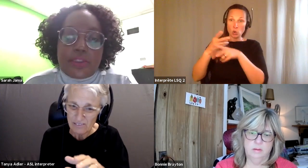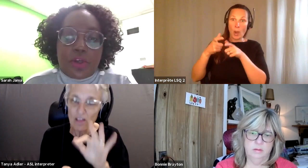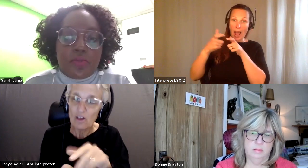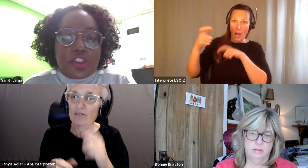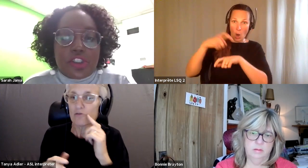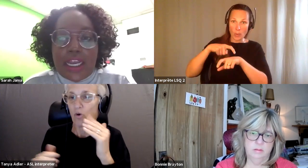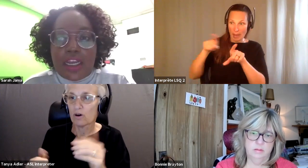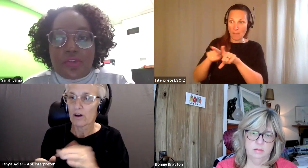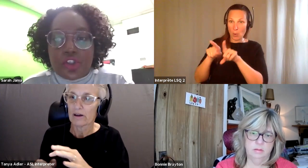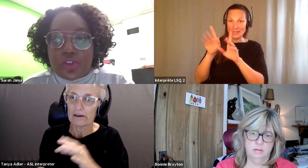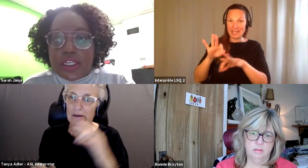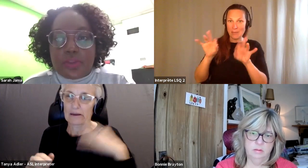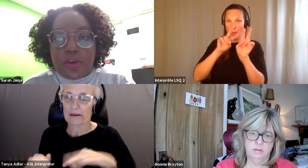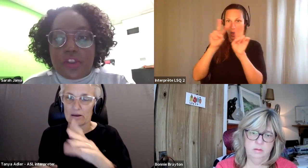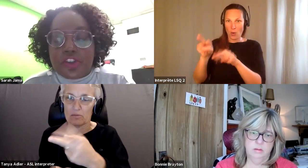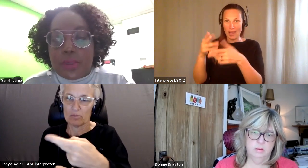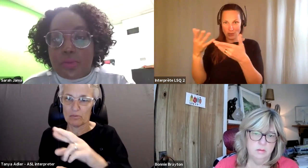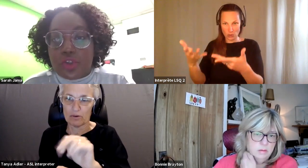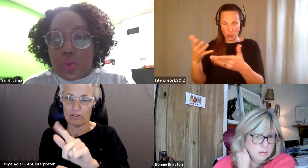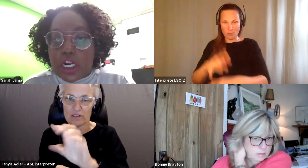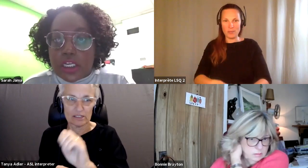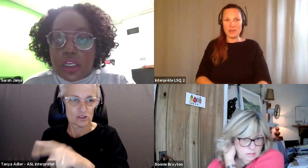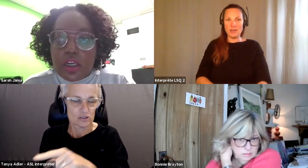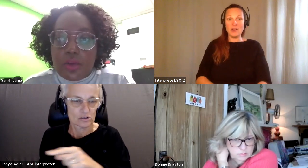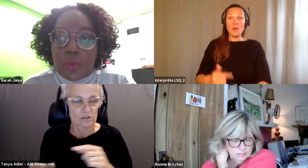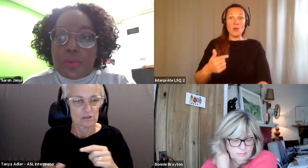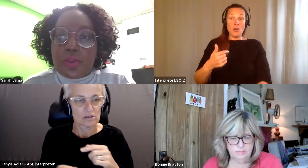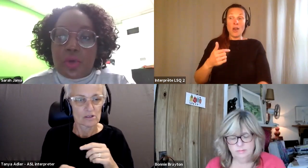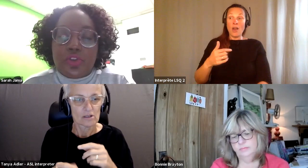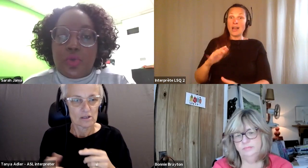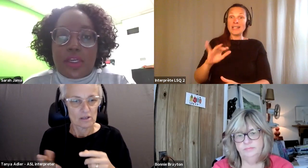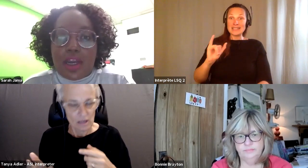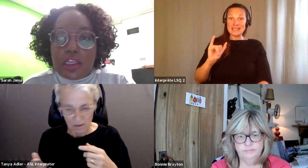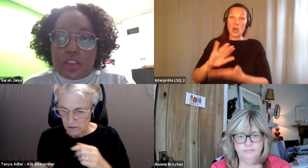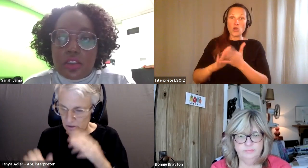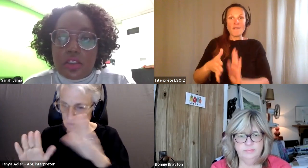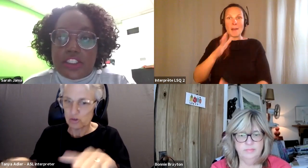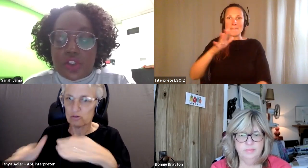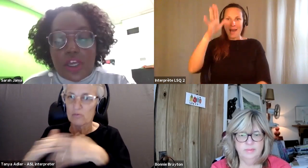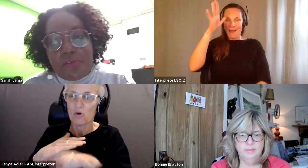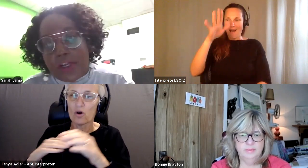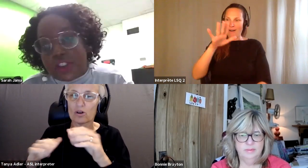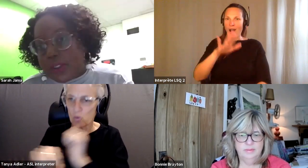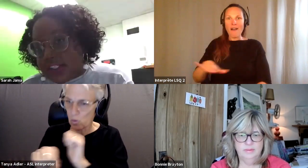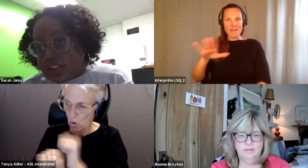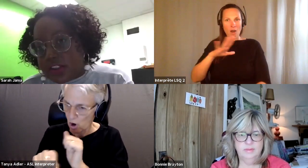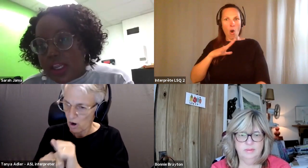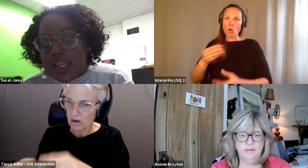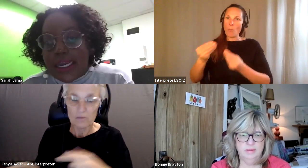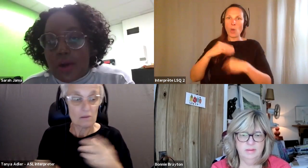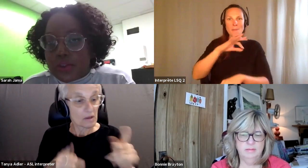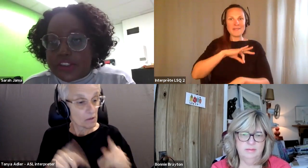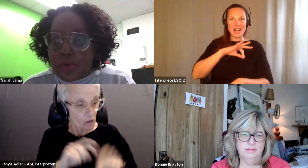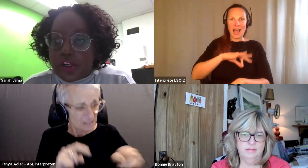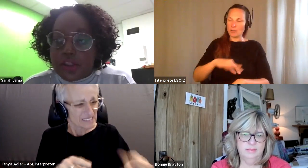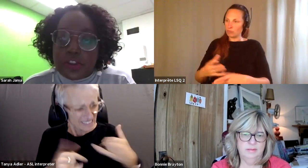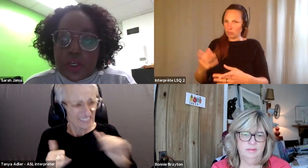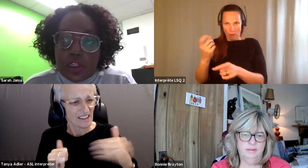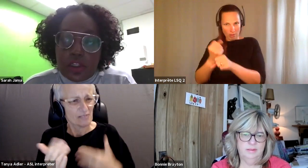Sarah Jama: it's a privilege to have children it's a privilege to be able to work, but what about those who cannot they still have the right to exist, and how are we supporting them as well.